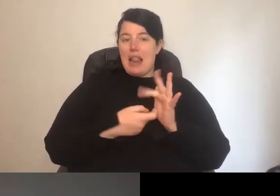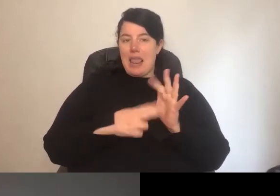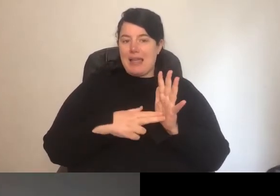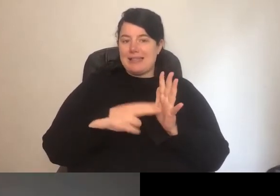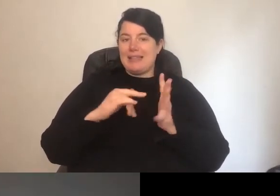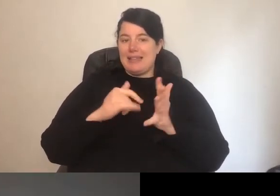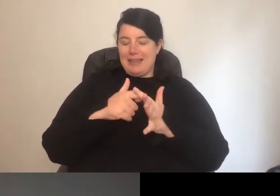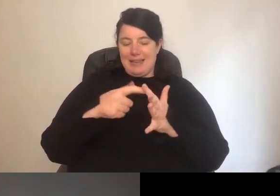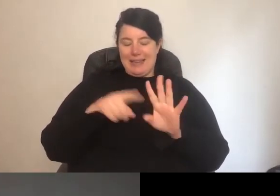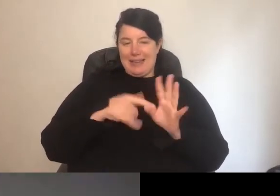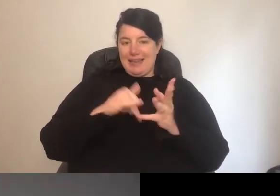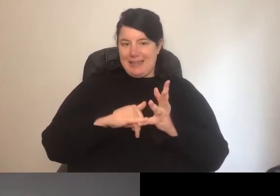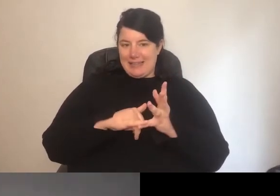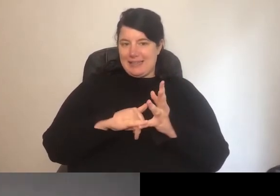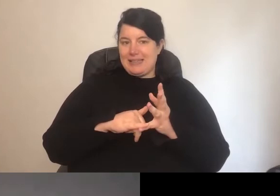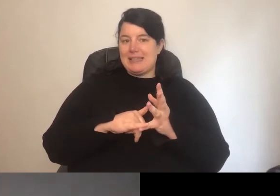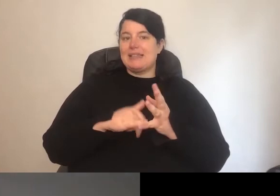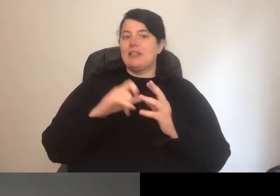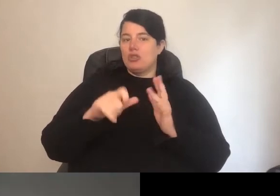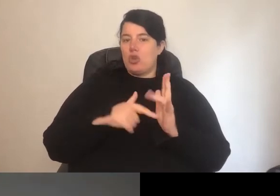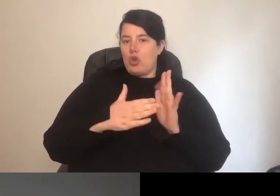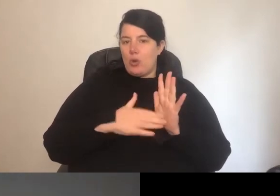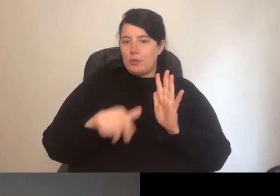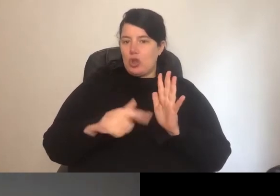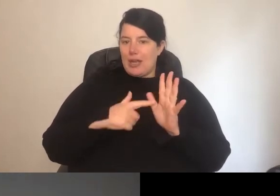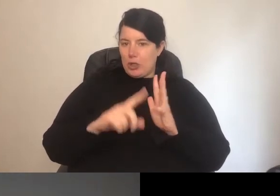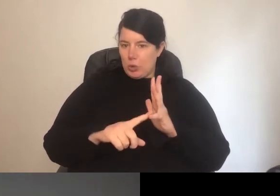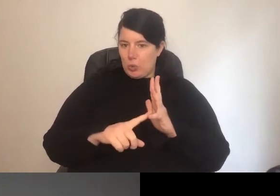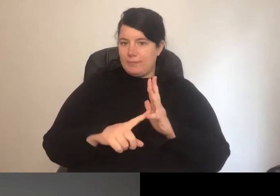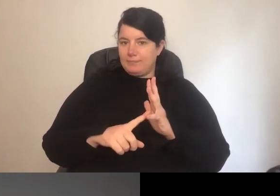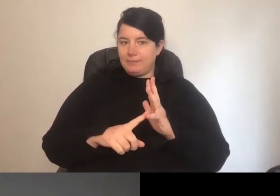And currently on the screen is my